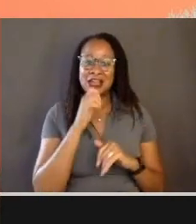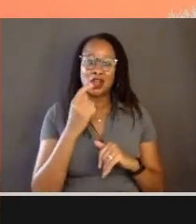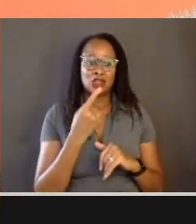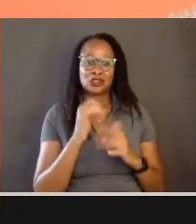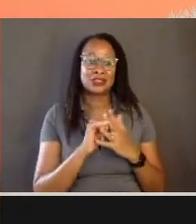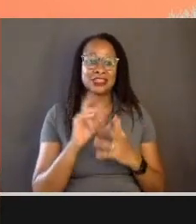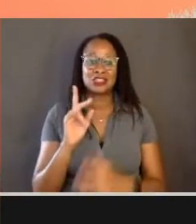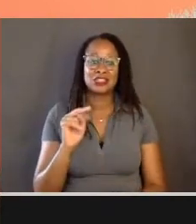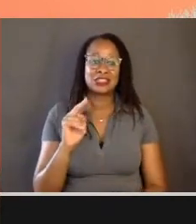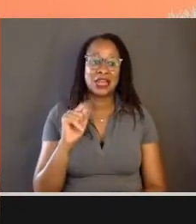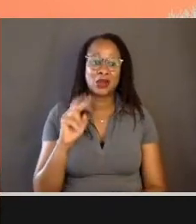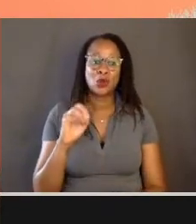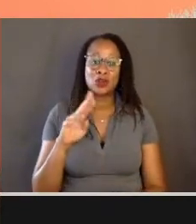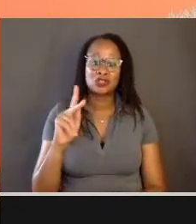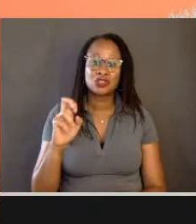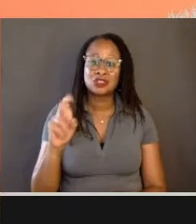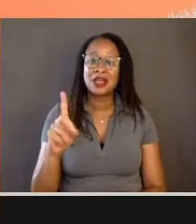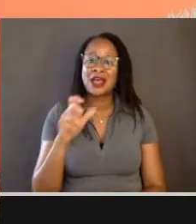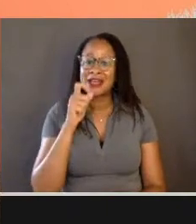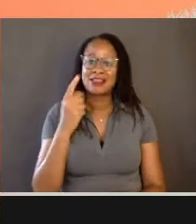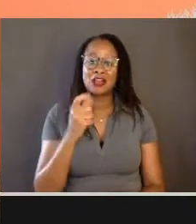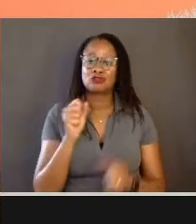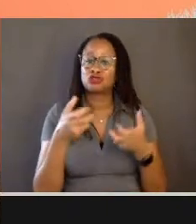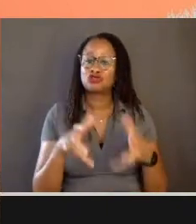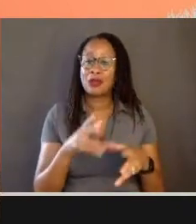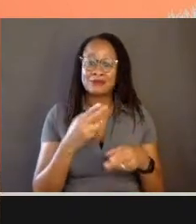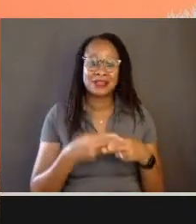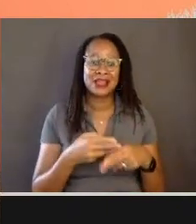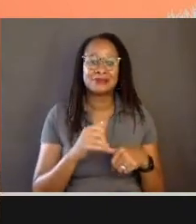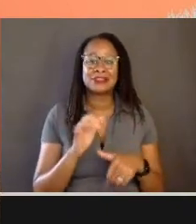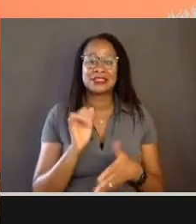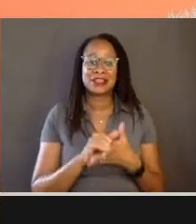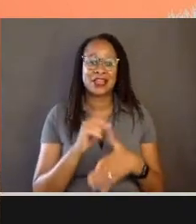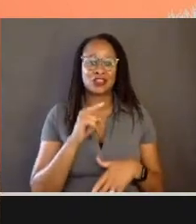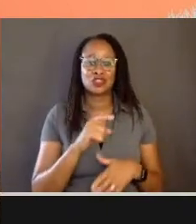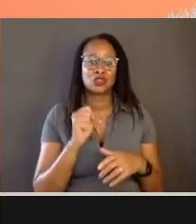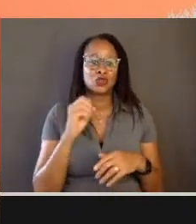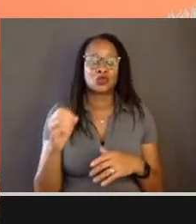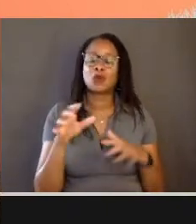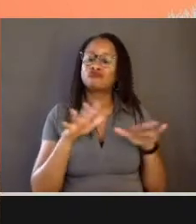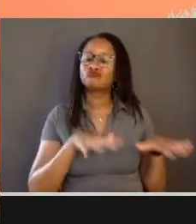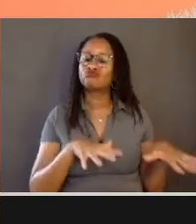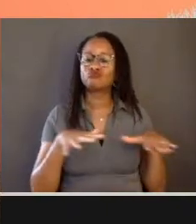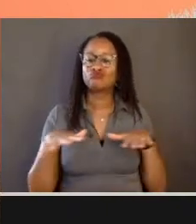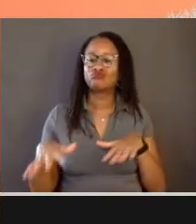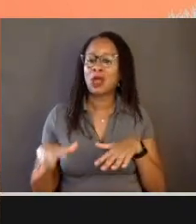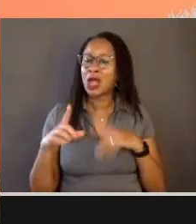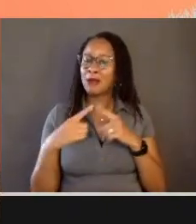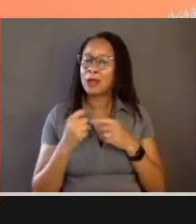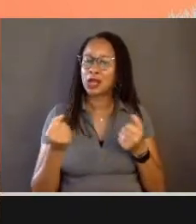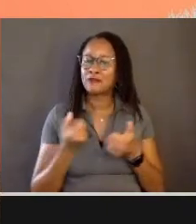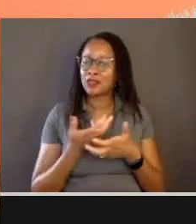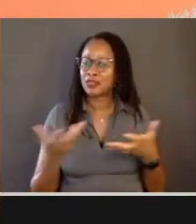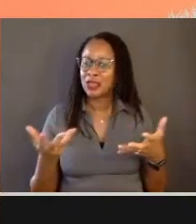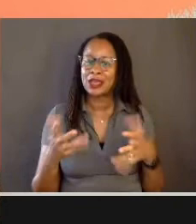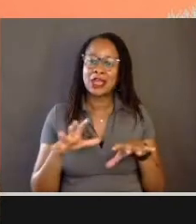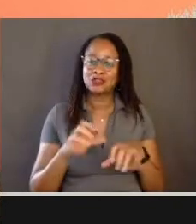it's not just that she dropped names, it's that she's so casual about it all. She takes it as a matter of fact,